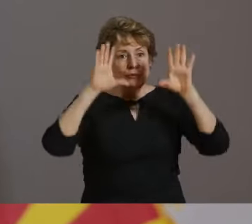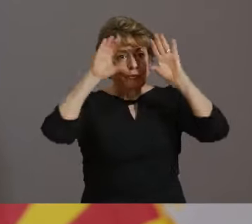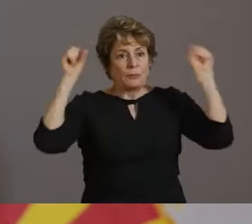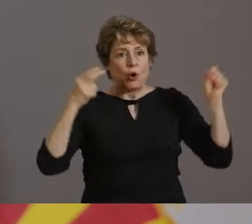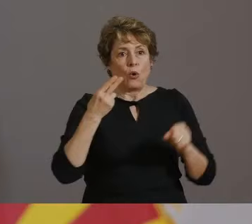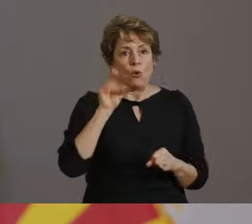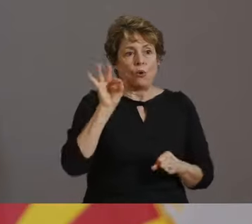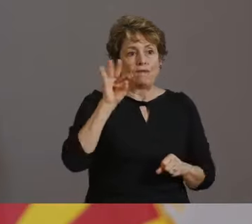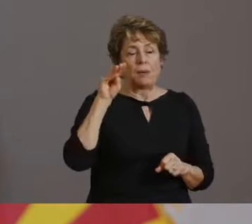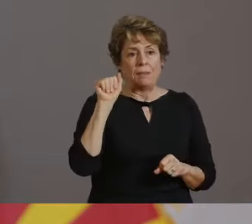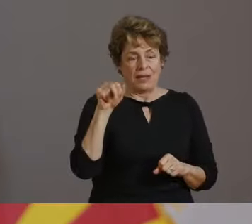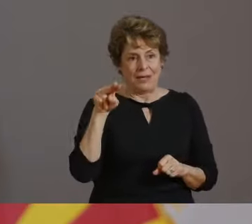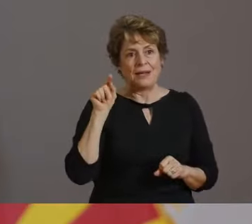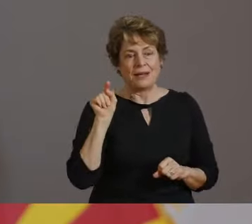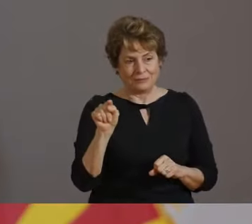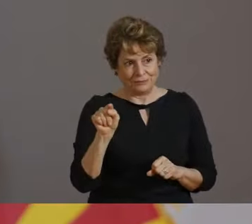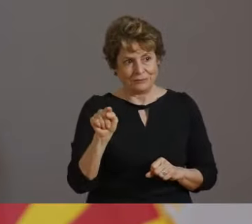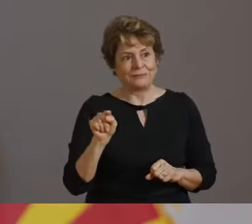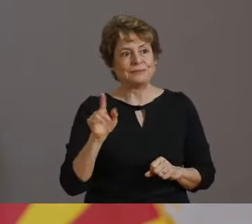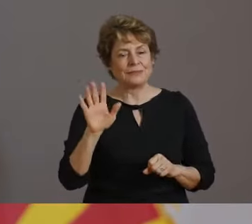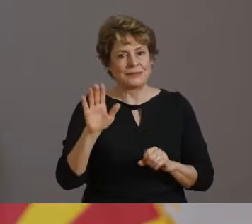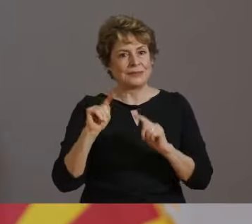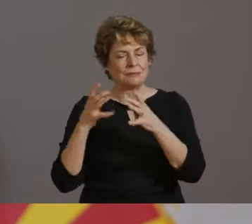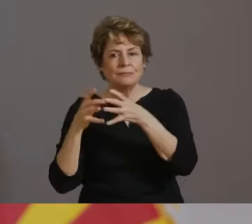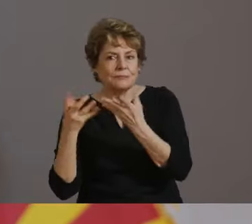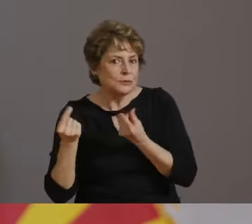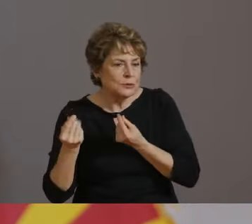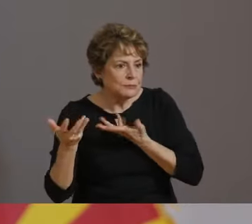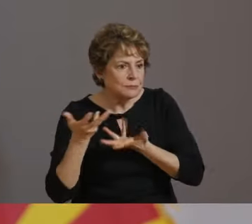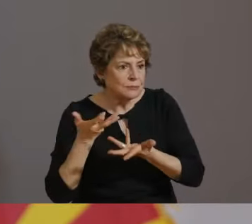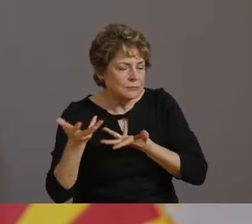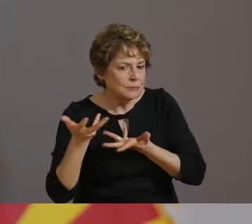TEAM AT THE DEPARTMENT OF EDUCATION, A ROAD MAP FOR REOPENING SCHOOLS AND BENCHMARKS WERE